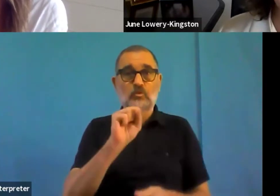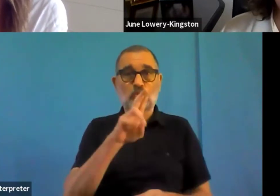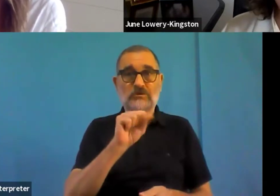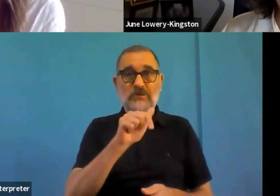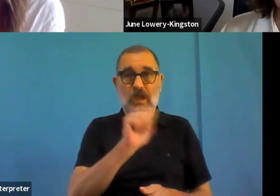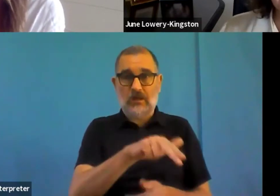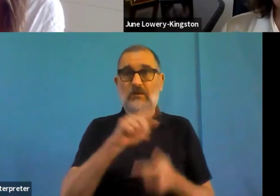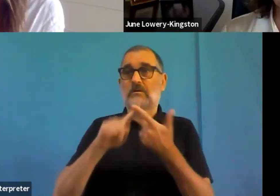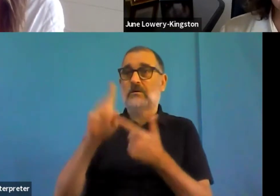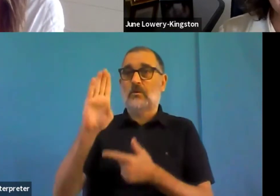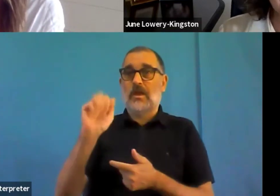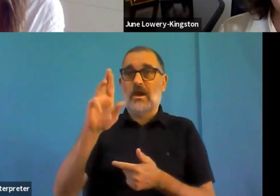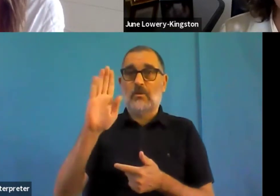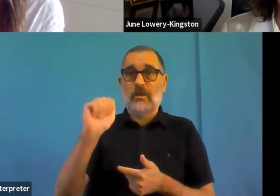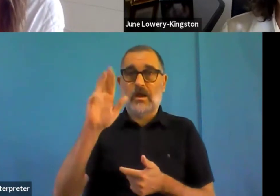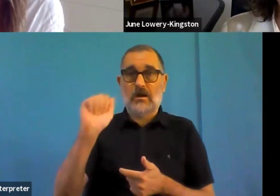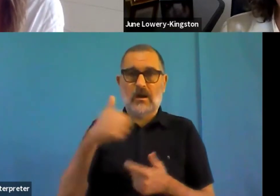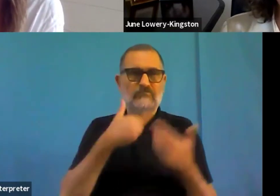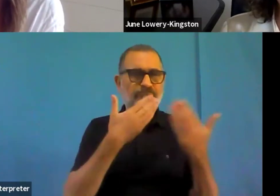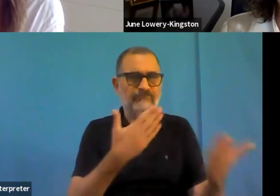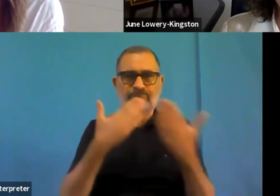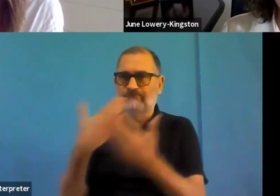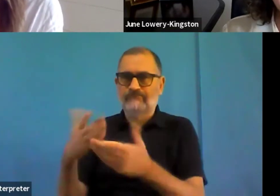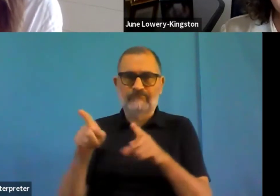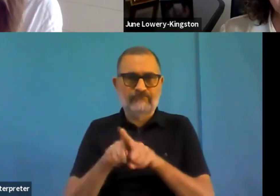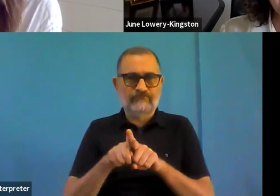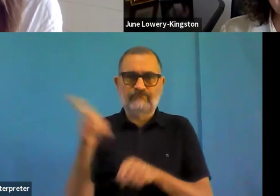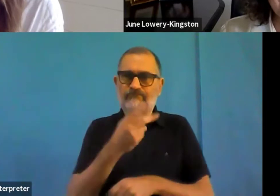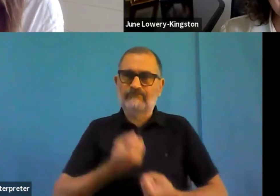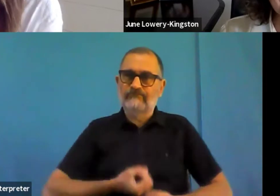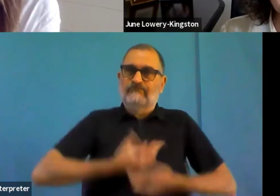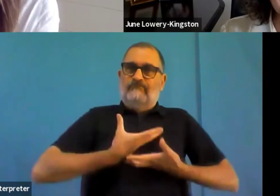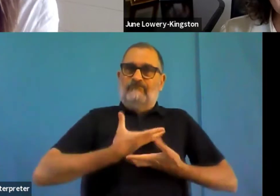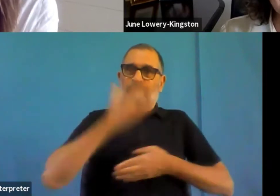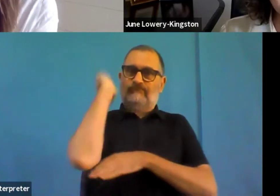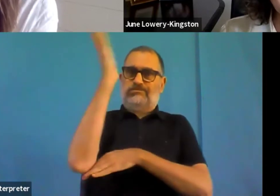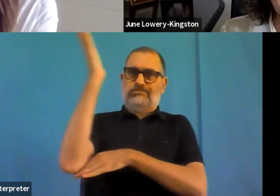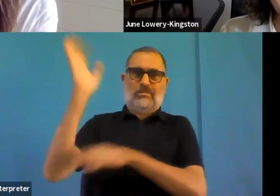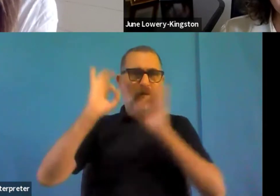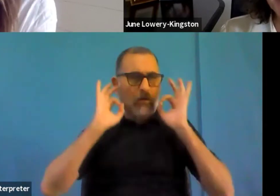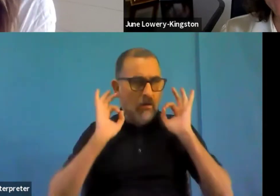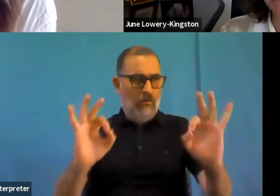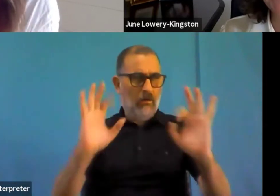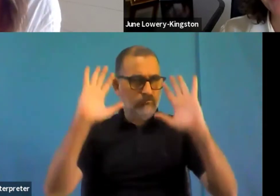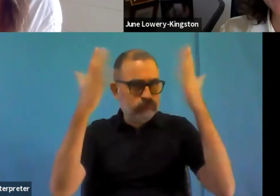And I was taking lots of notes designer as well as you have the quotes and what two very, very useful feedback there.